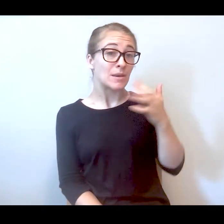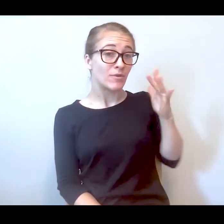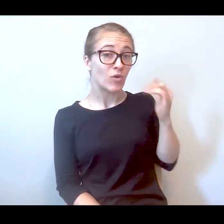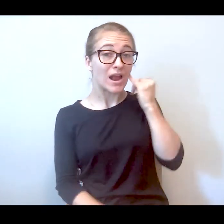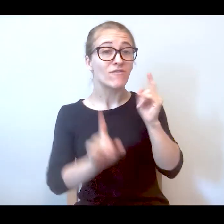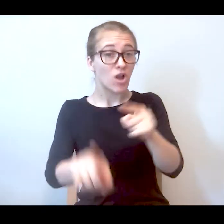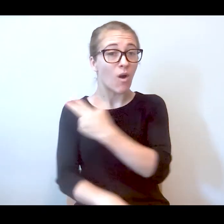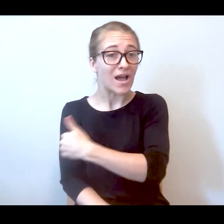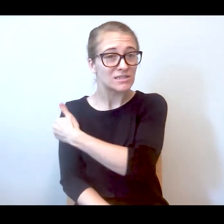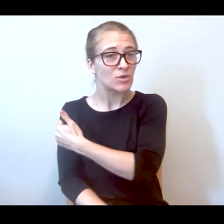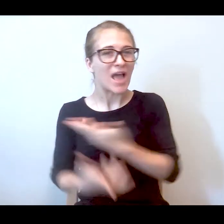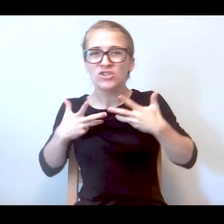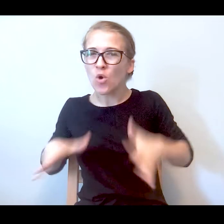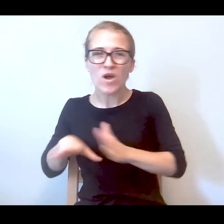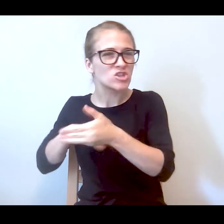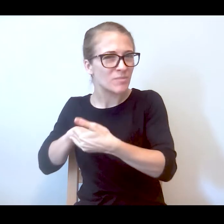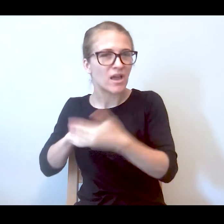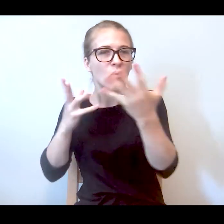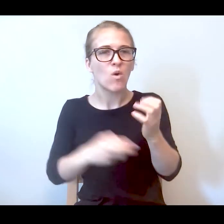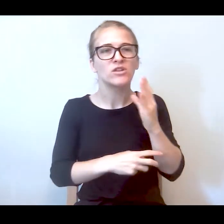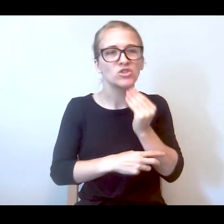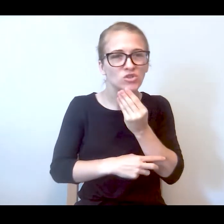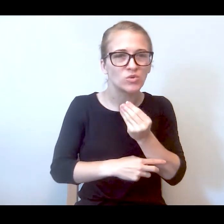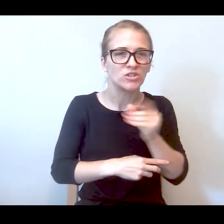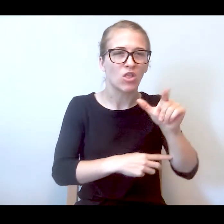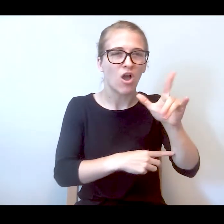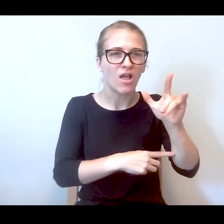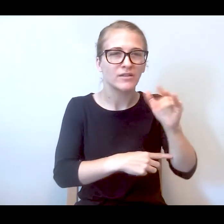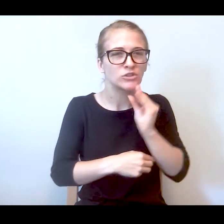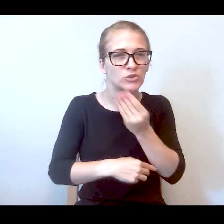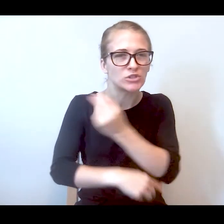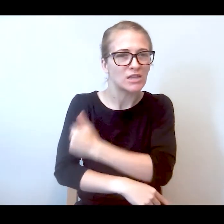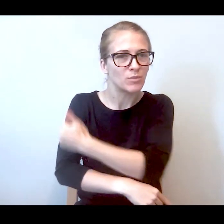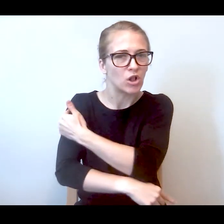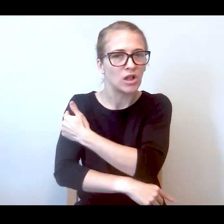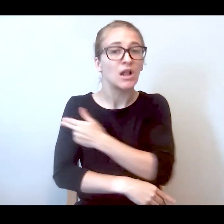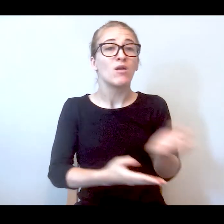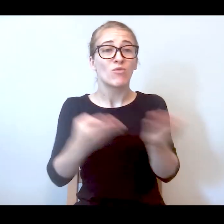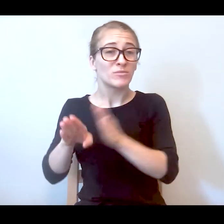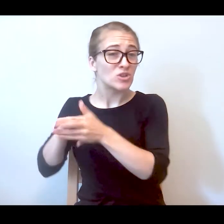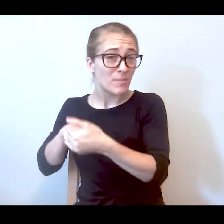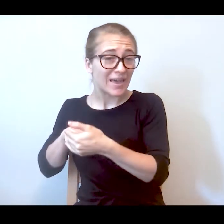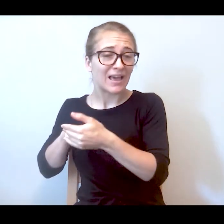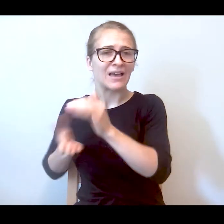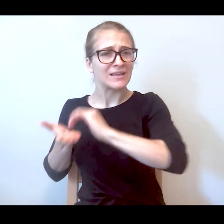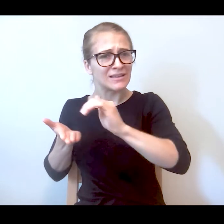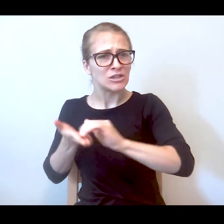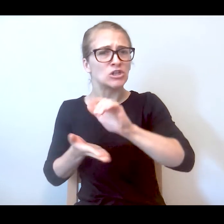and I said I want him to go to Island Jewish not Jamaica hospital. He was out two minutes later and